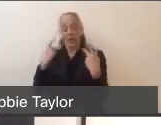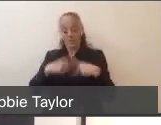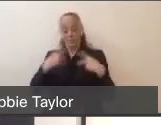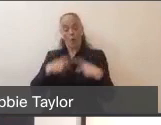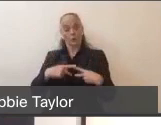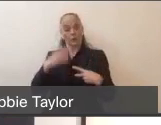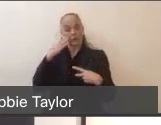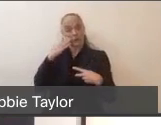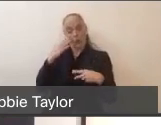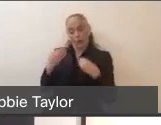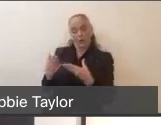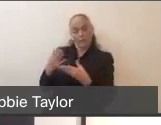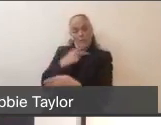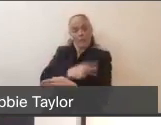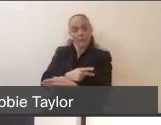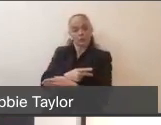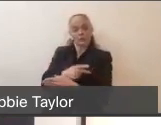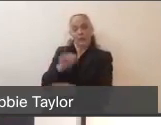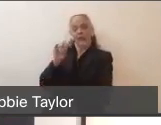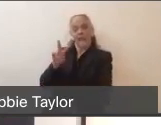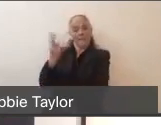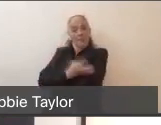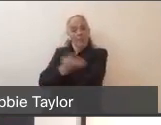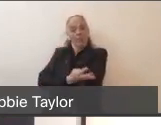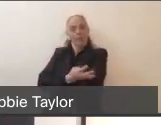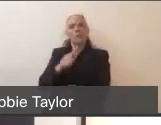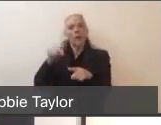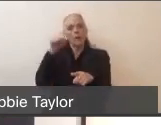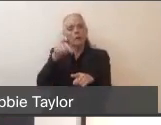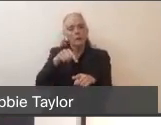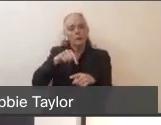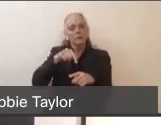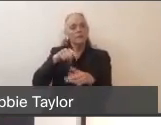but in this particular disease, that can make it worse. Usually patients with very low oxygen